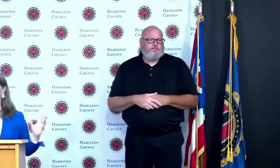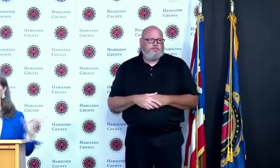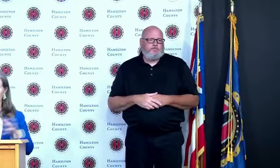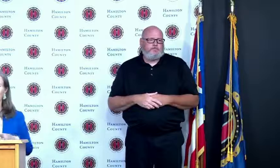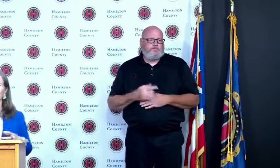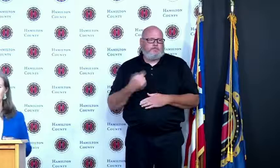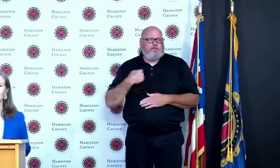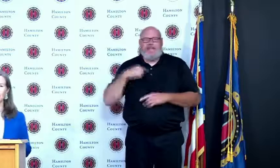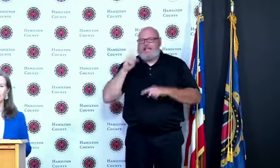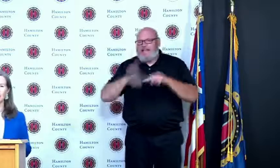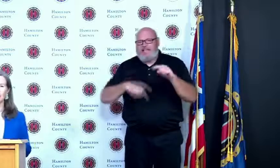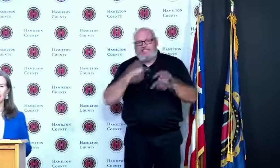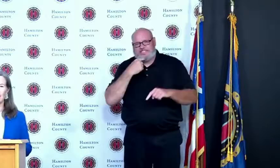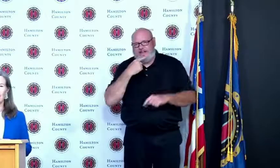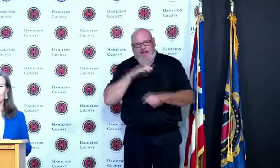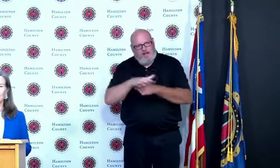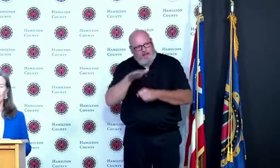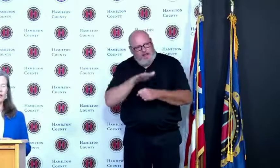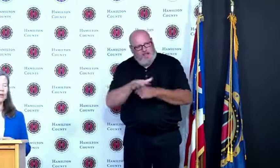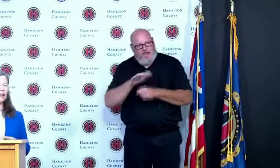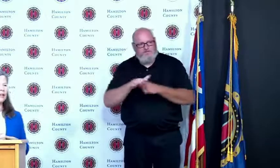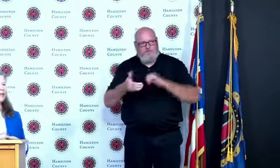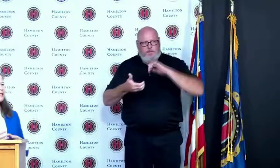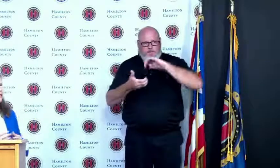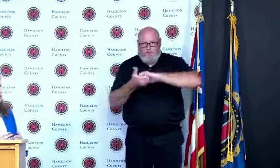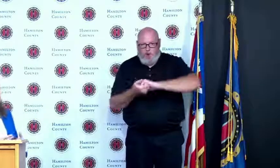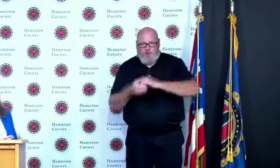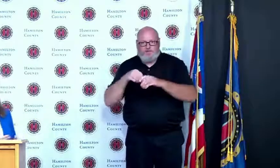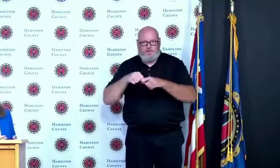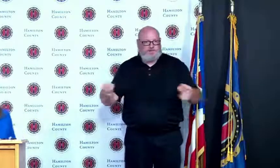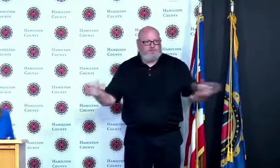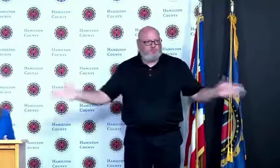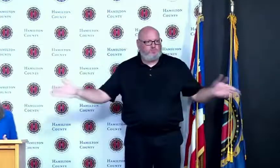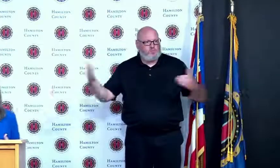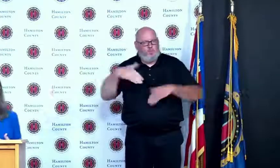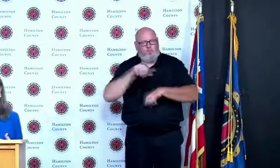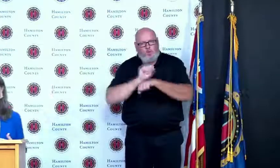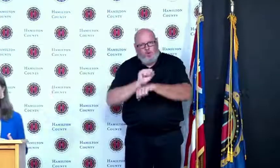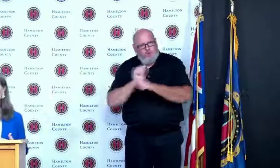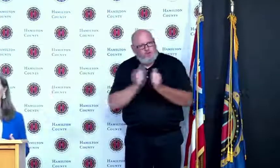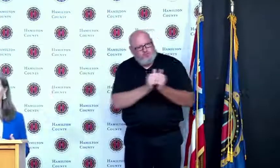but the partnership in this room and everyone keeping a sense of humor as we've struggled